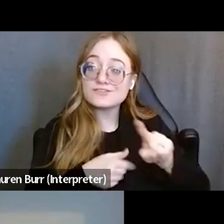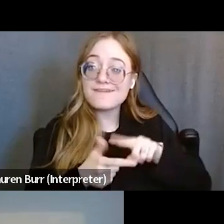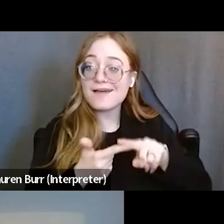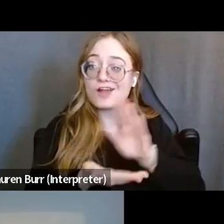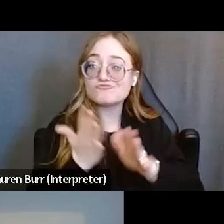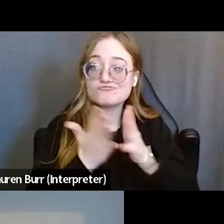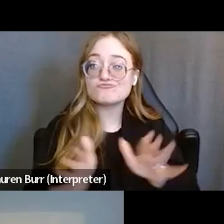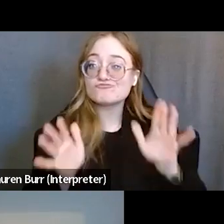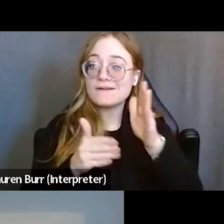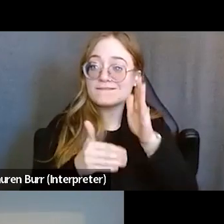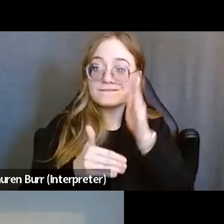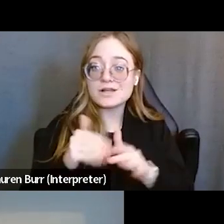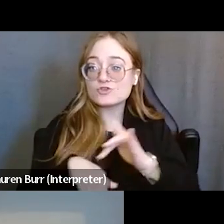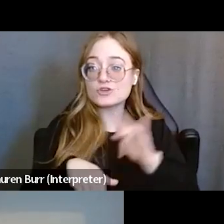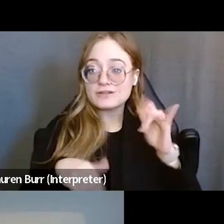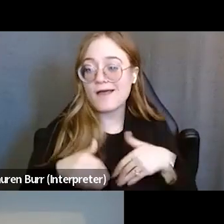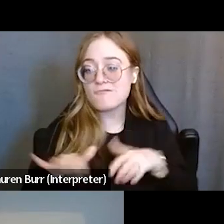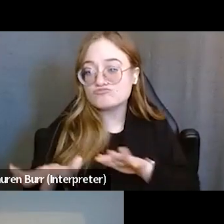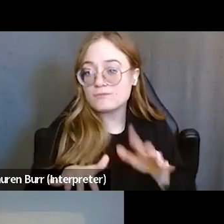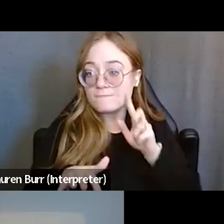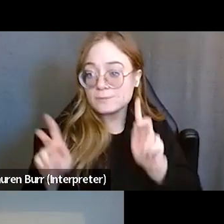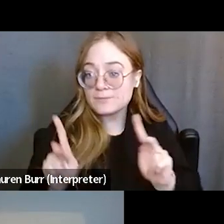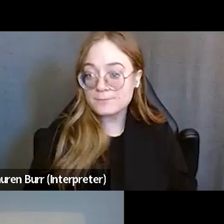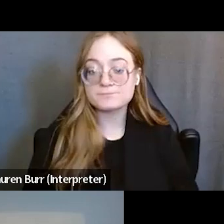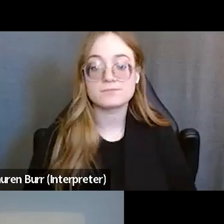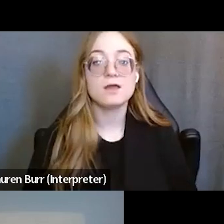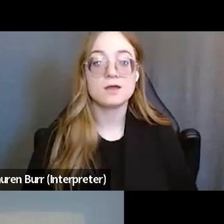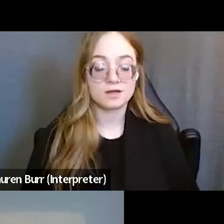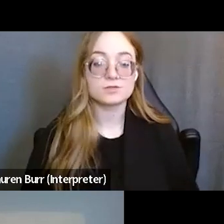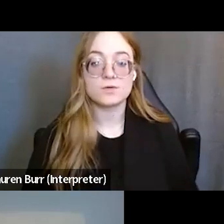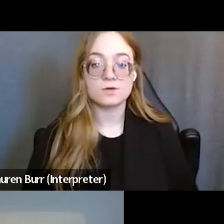have some down time for folks. So this is for the programs 'cause I mean,